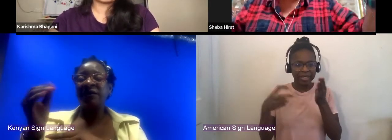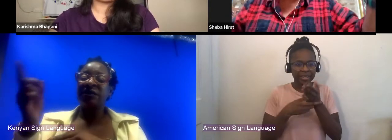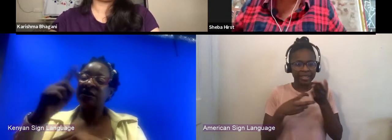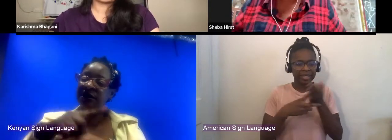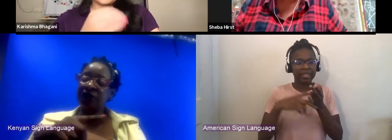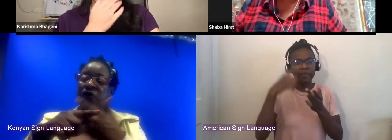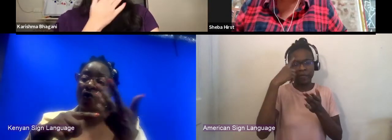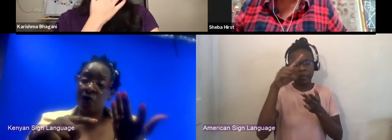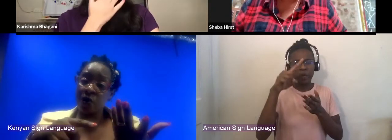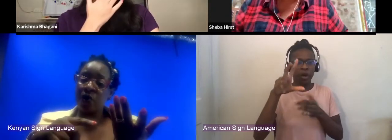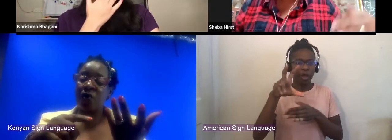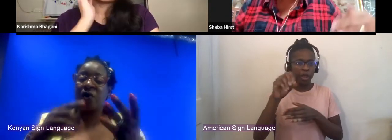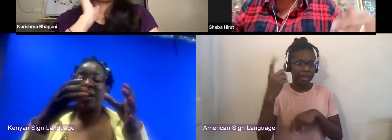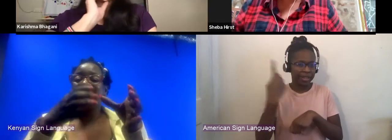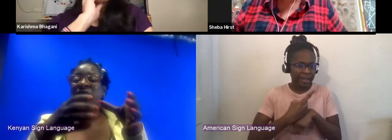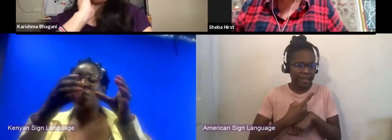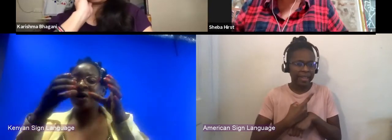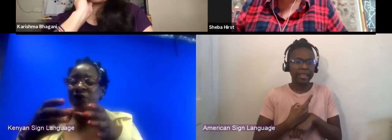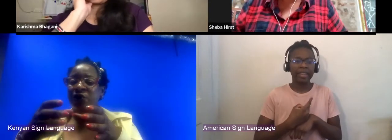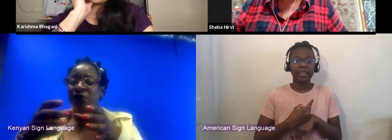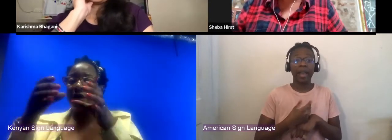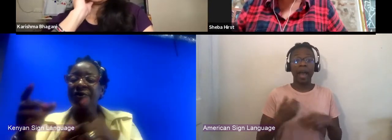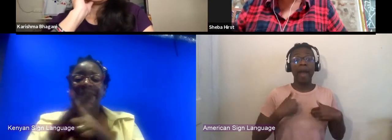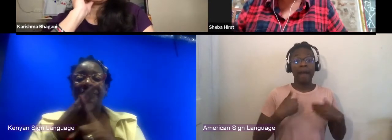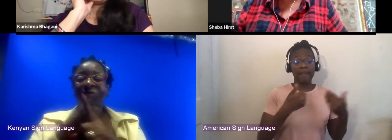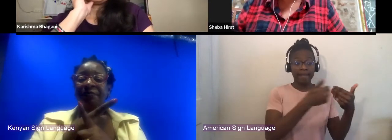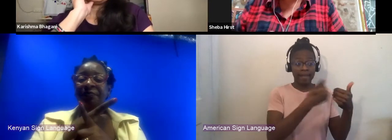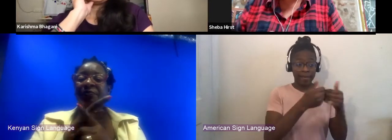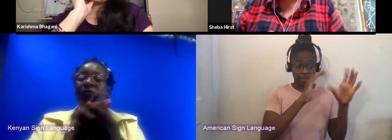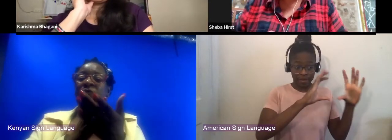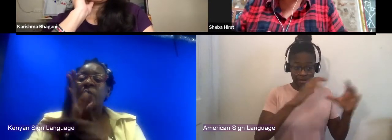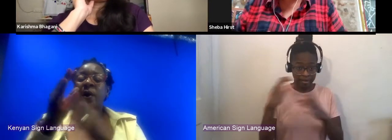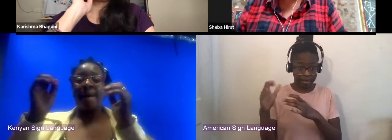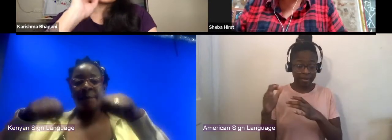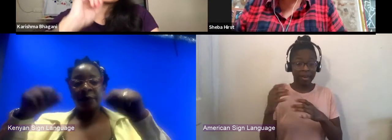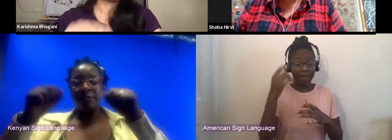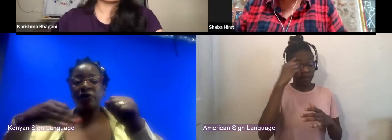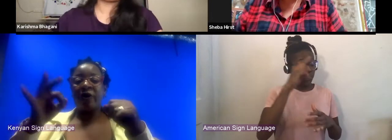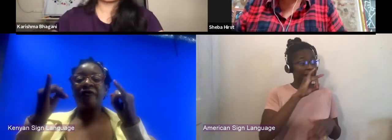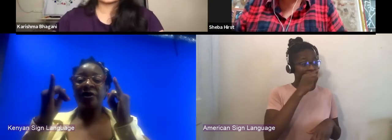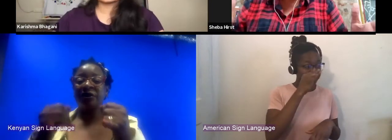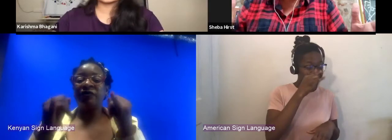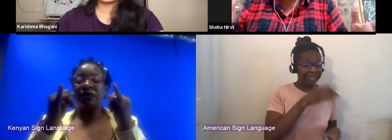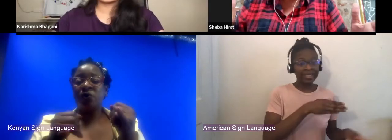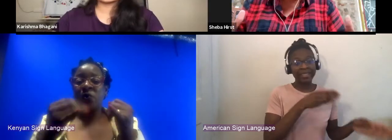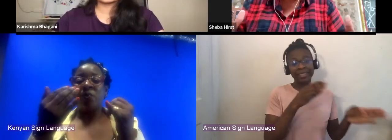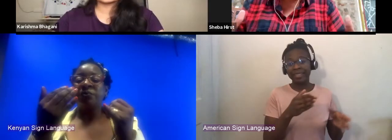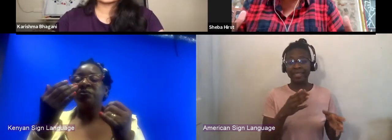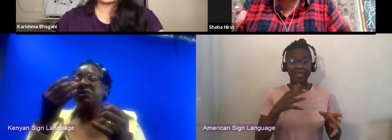five categories of tickets with the possibility of individual seating charts which was not something that they had innovated yet.